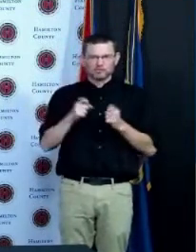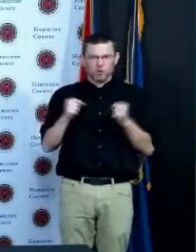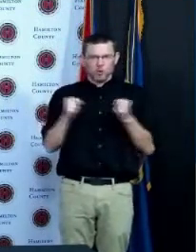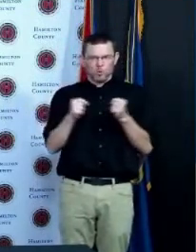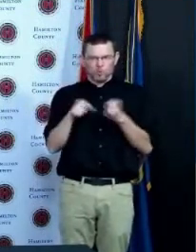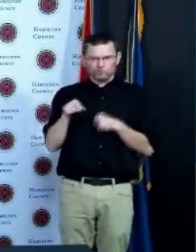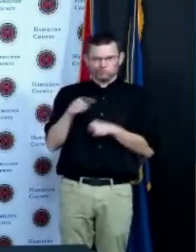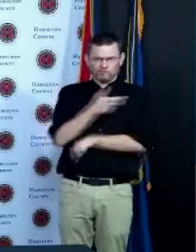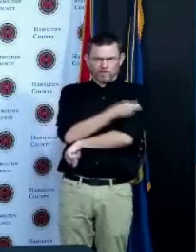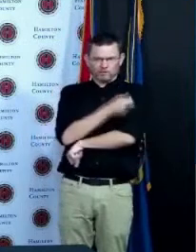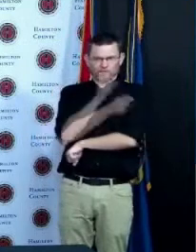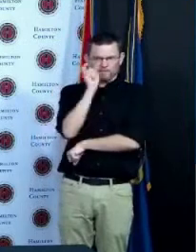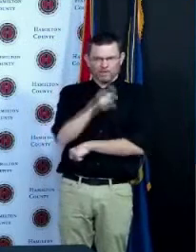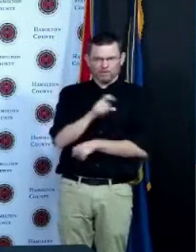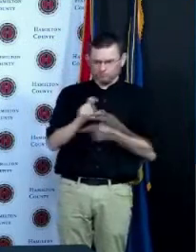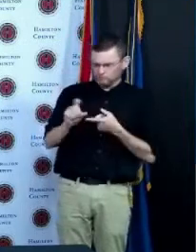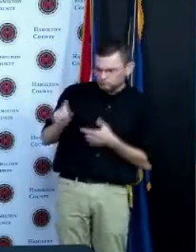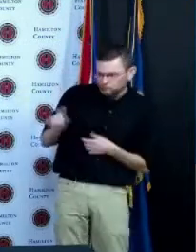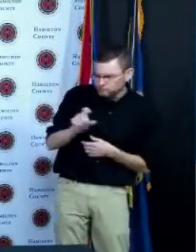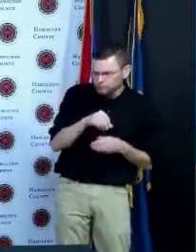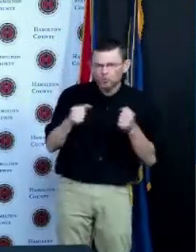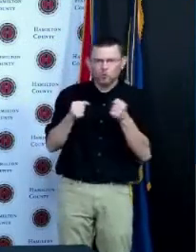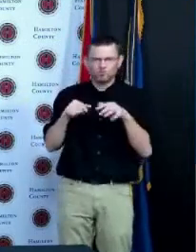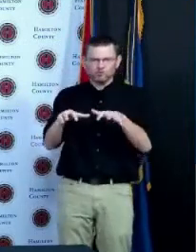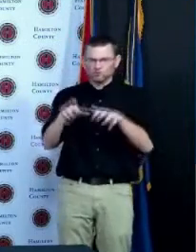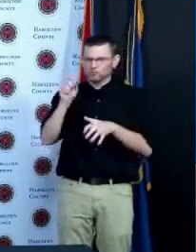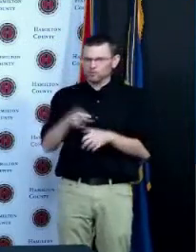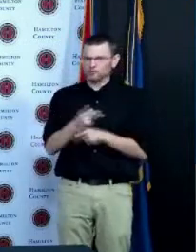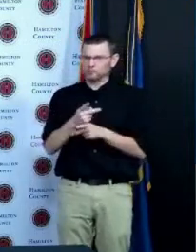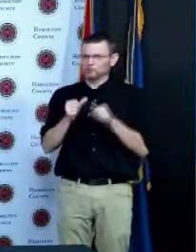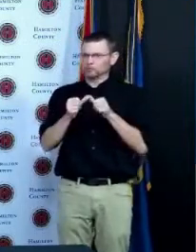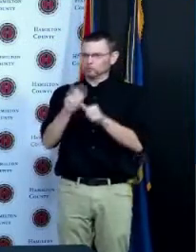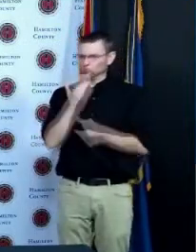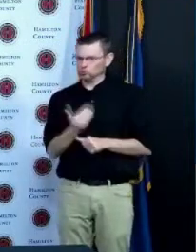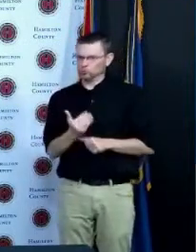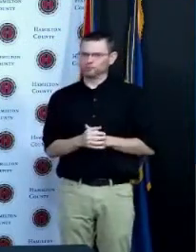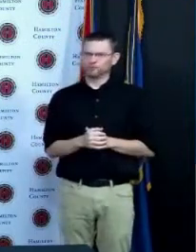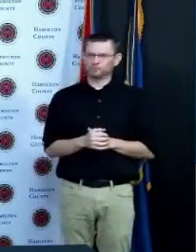thinking outside the box on on that front and what could we expect on down the road yeah absolutely